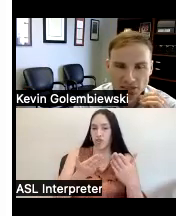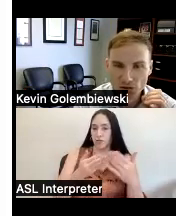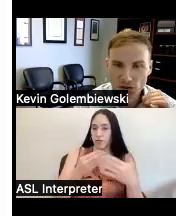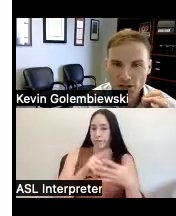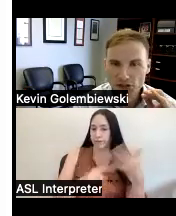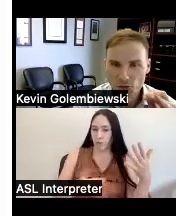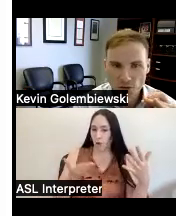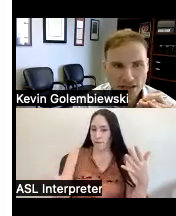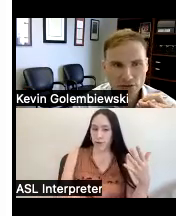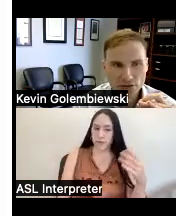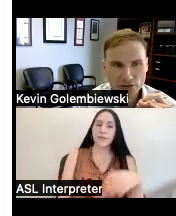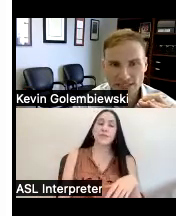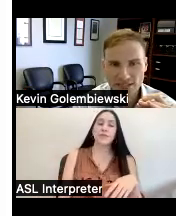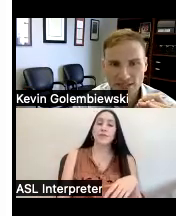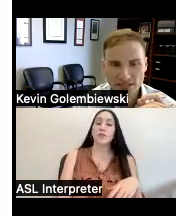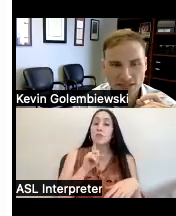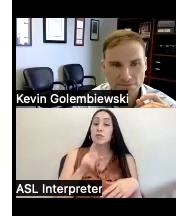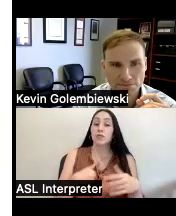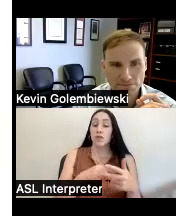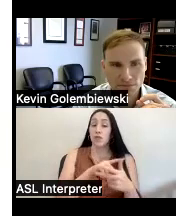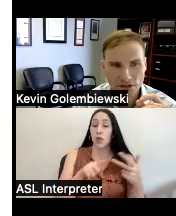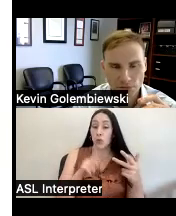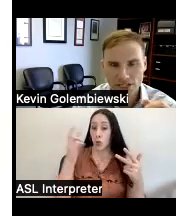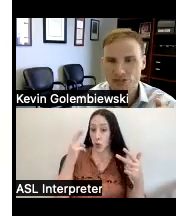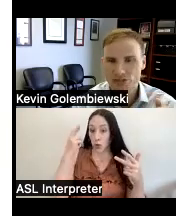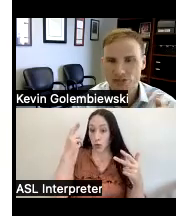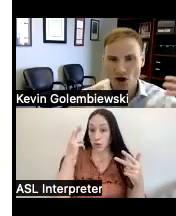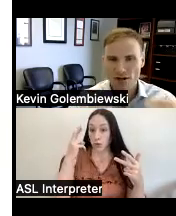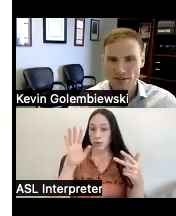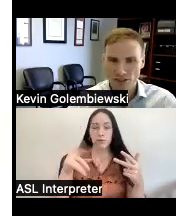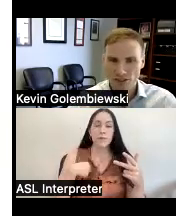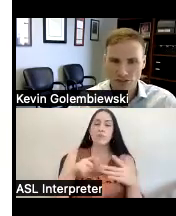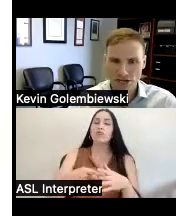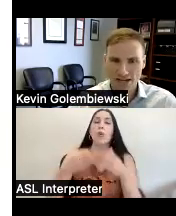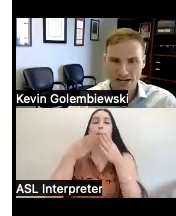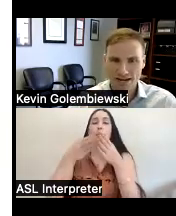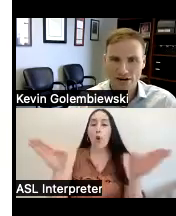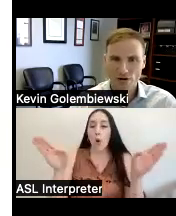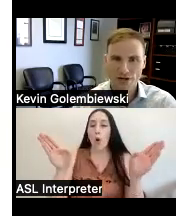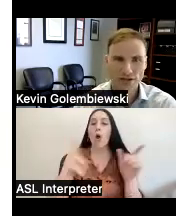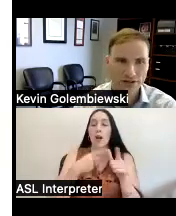so there's really three reasons I'm going to start Broad and then try to kind of narrow in here